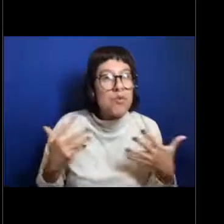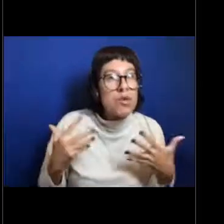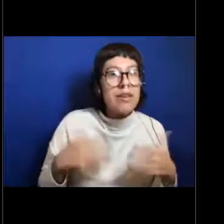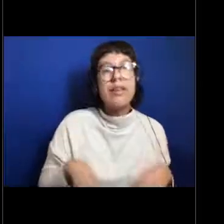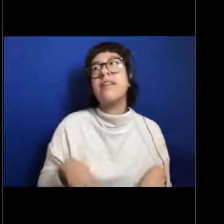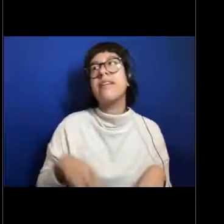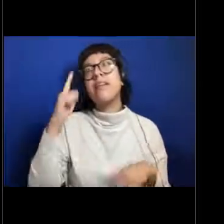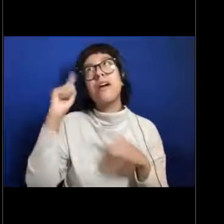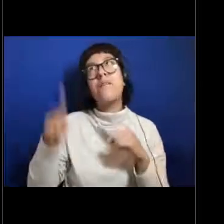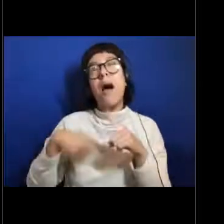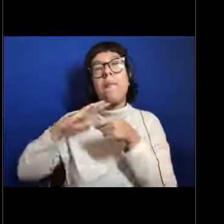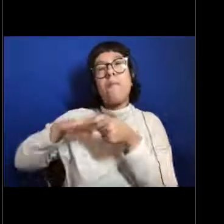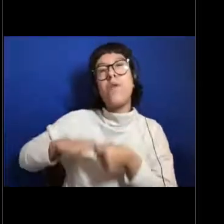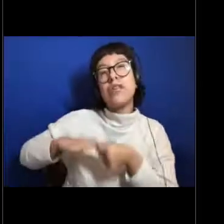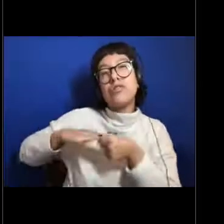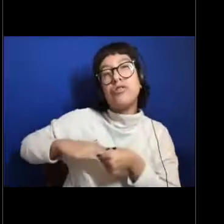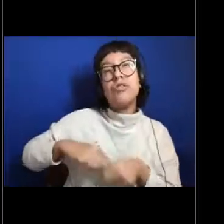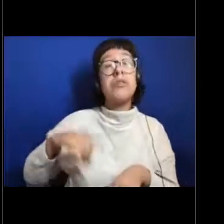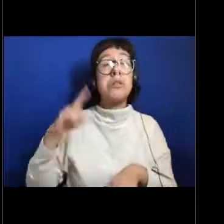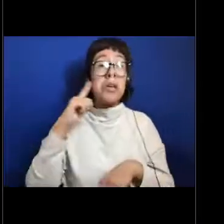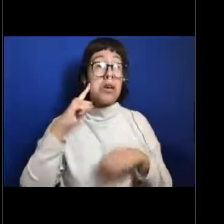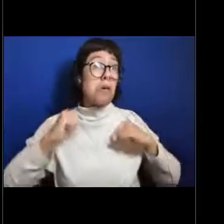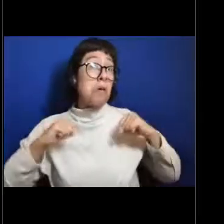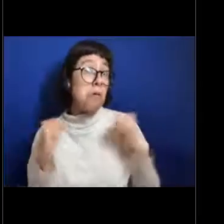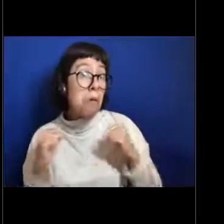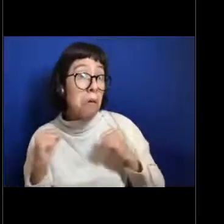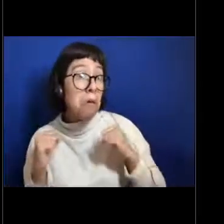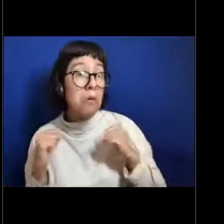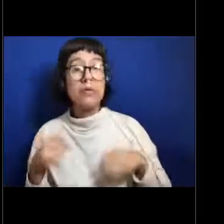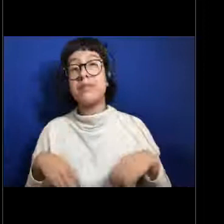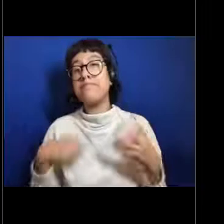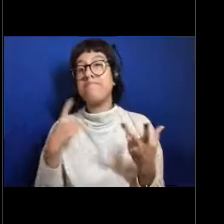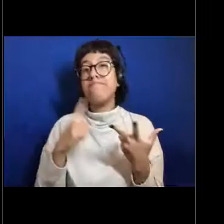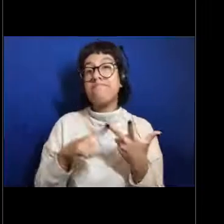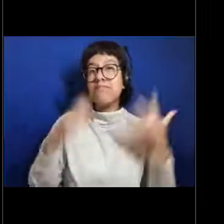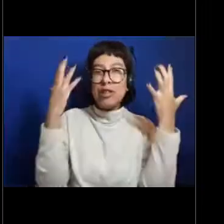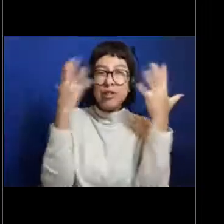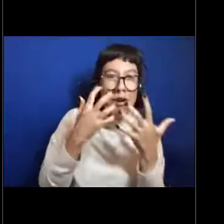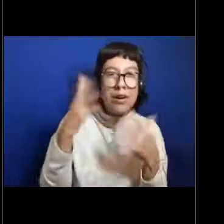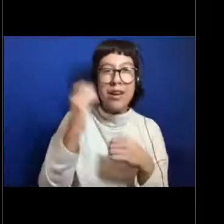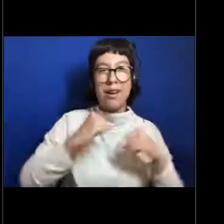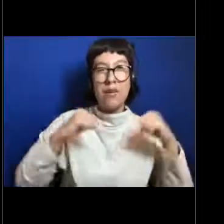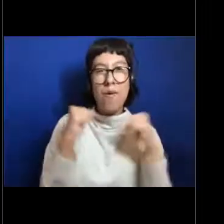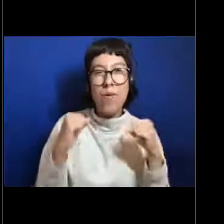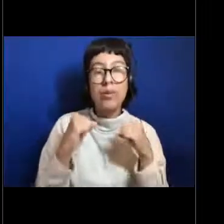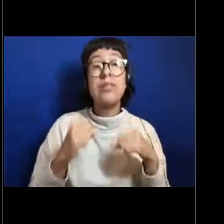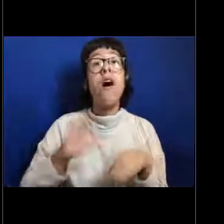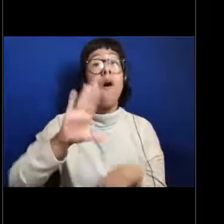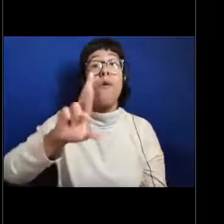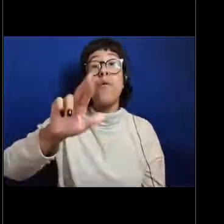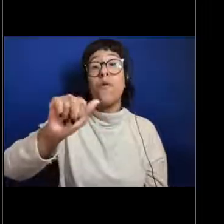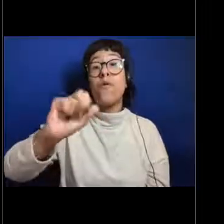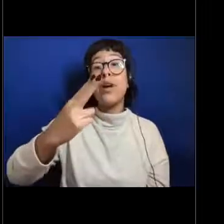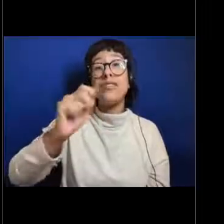Kimberly thinks it's cold and Abigail says it's dark and cold. Rachel says underwater volcanoes.